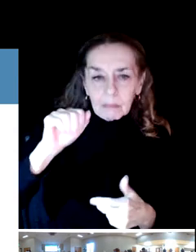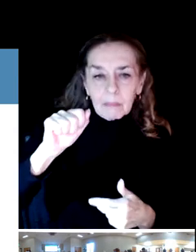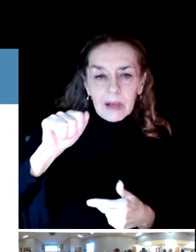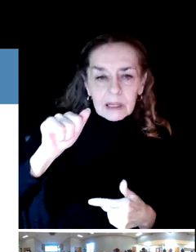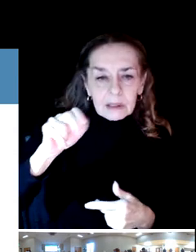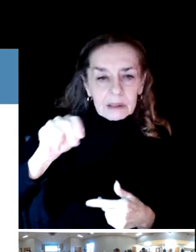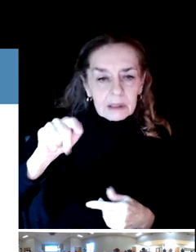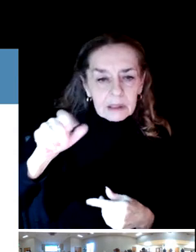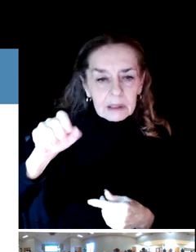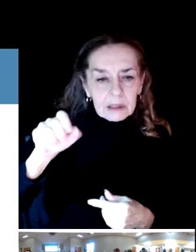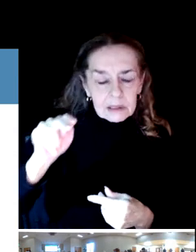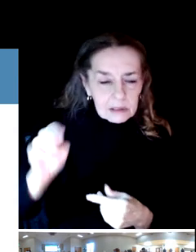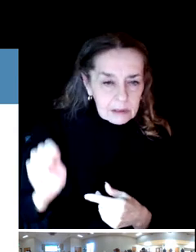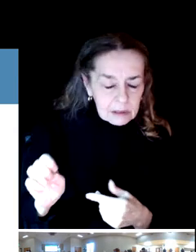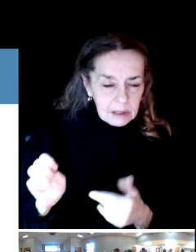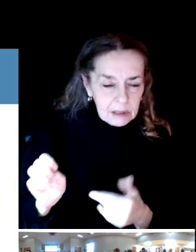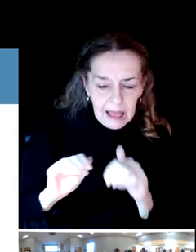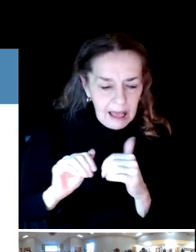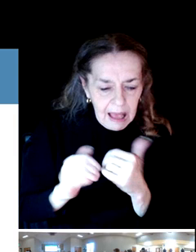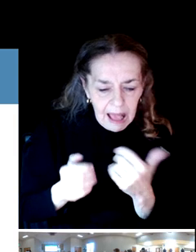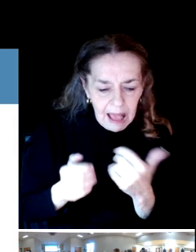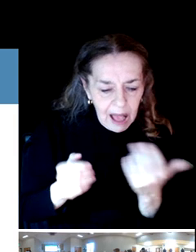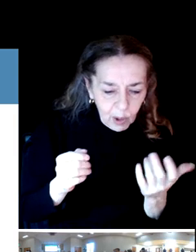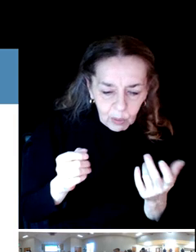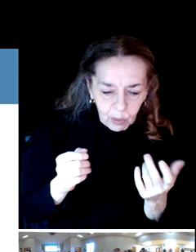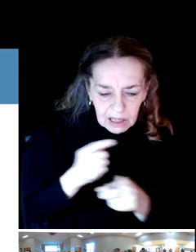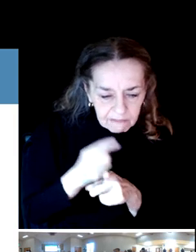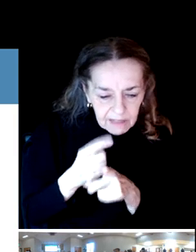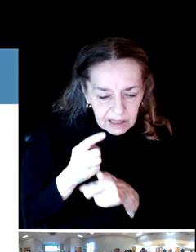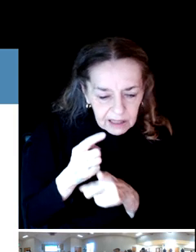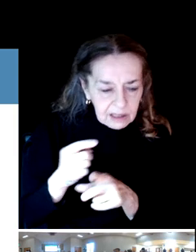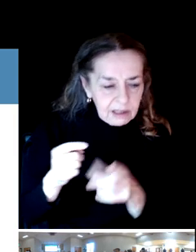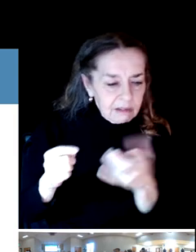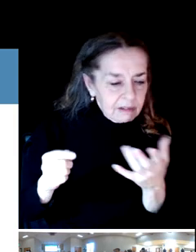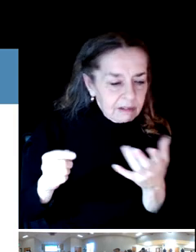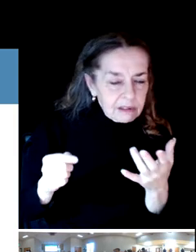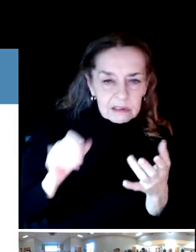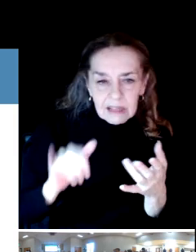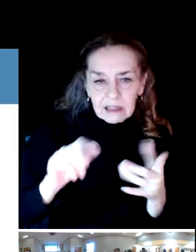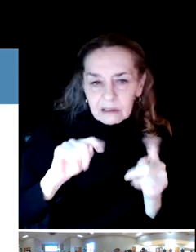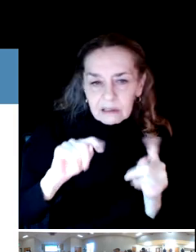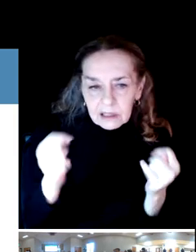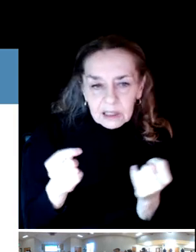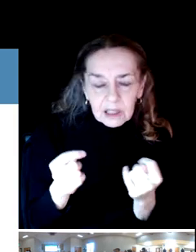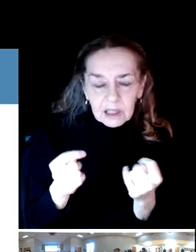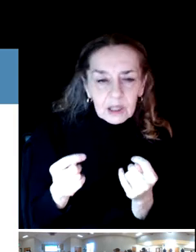How efficient, how effective is the team. Do they need more staff?